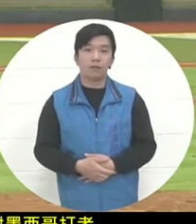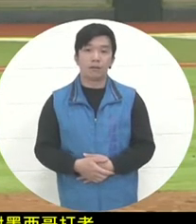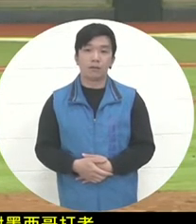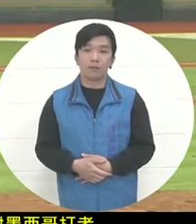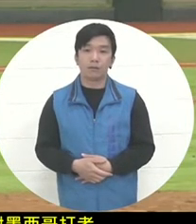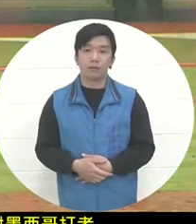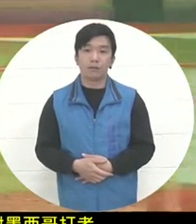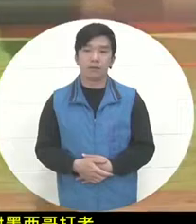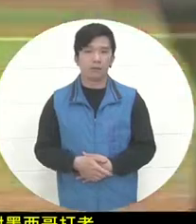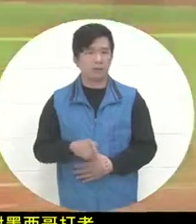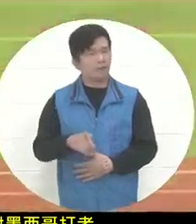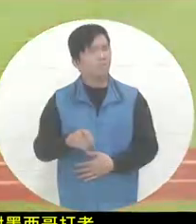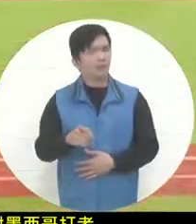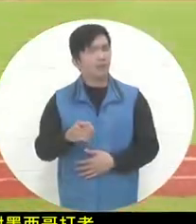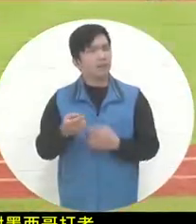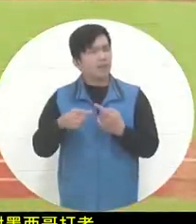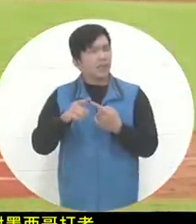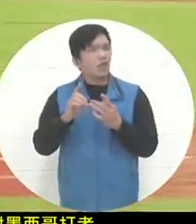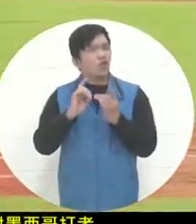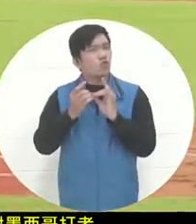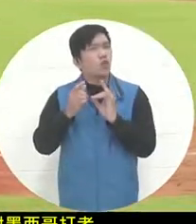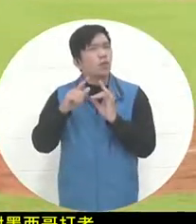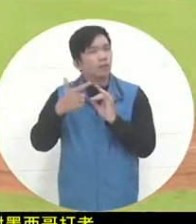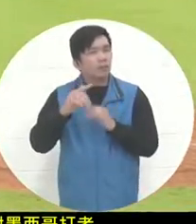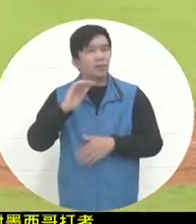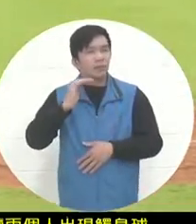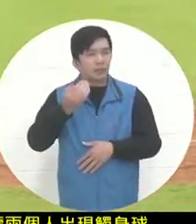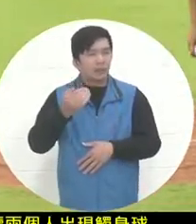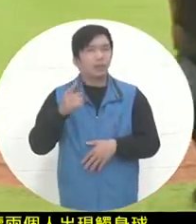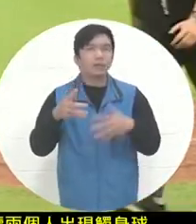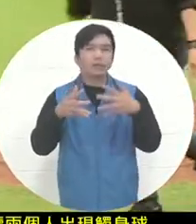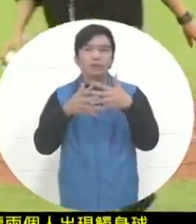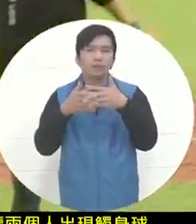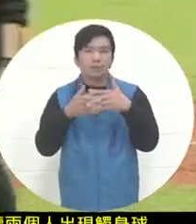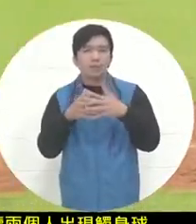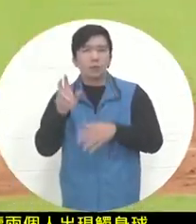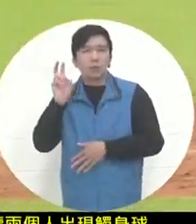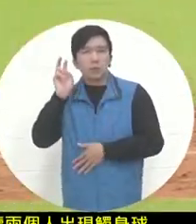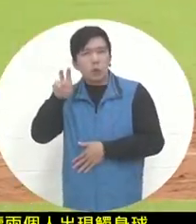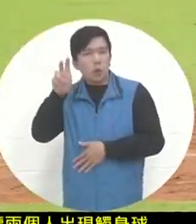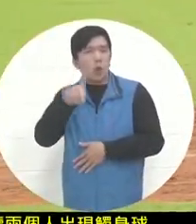This should not be intentional, but it is his entire header mechanism. There is a problem with ball control.